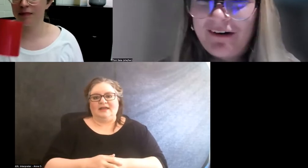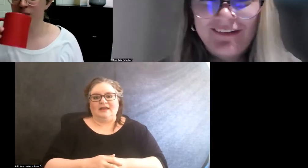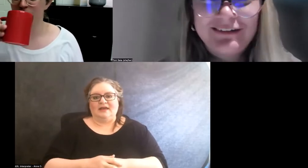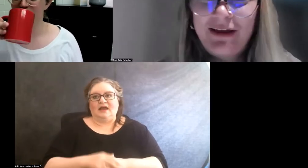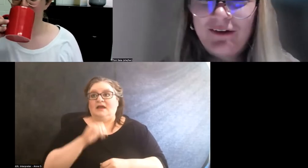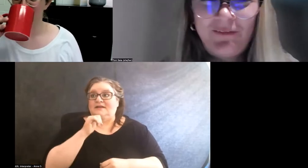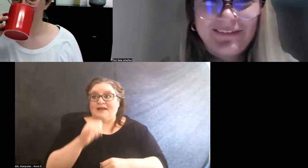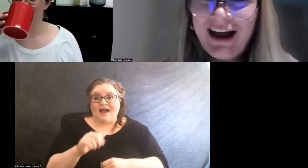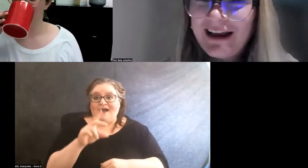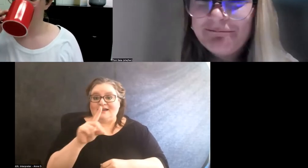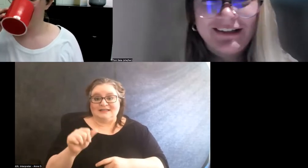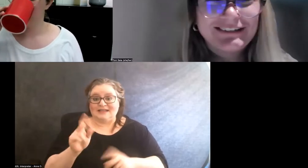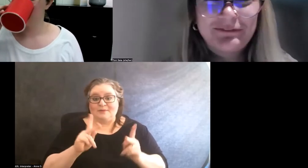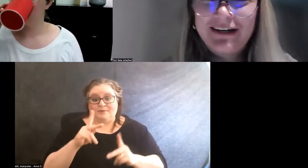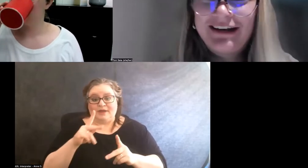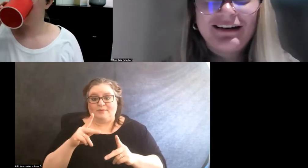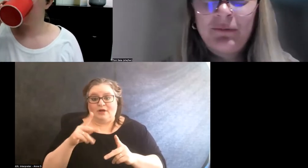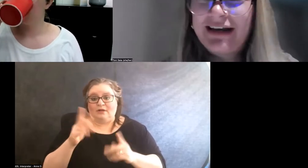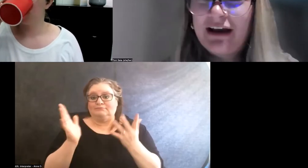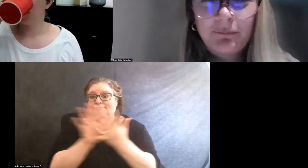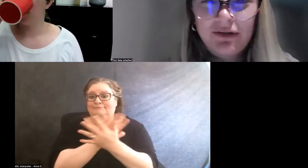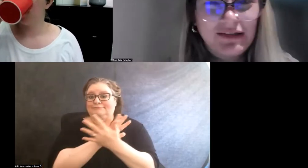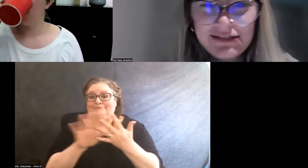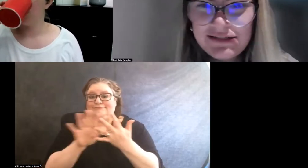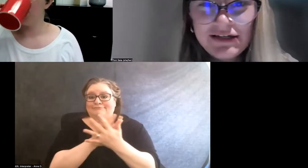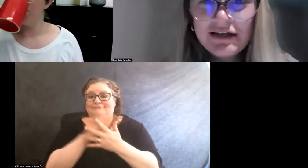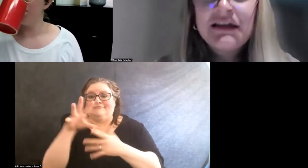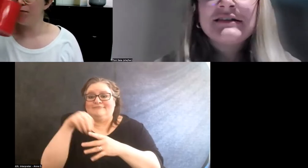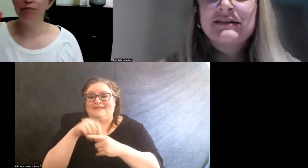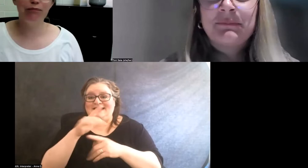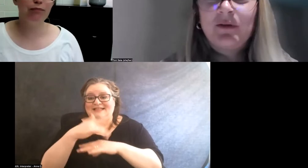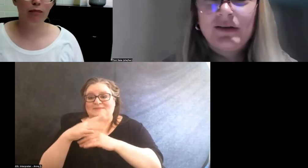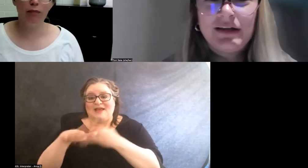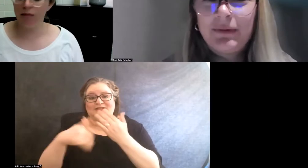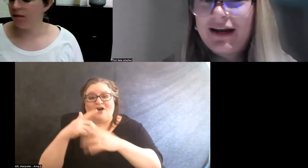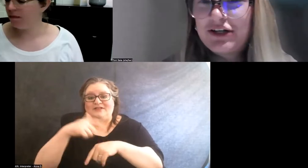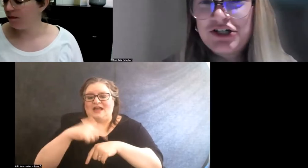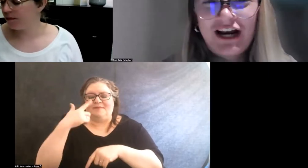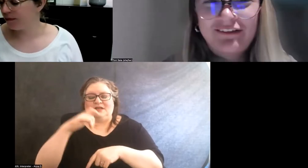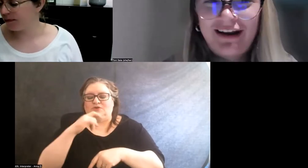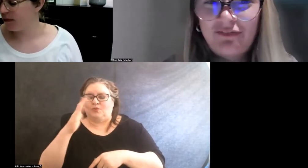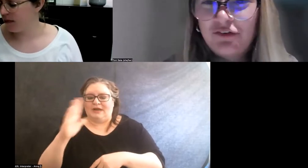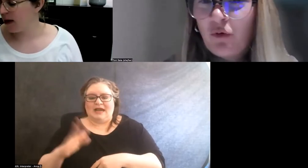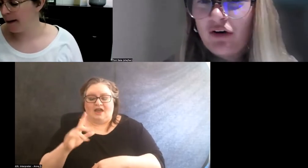were in the space all the time because we never policed disability, we didn't check that at the door.